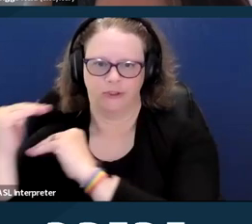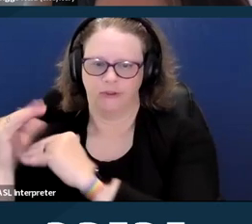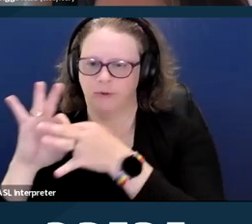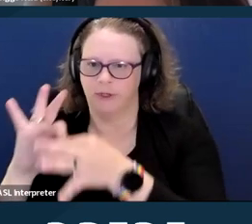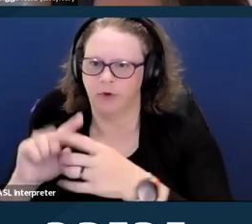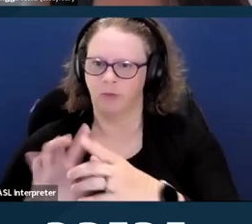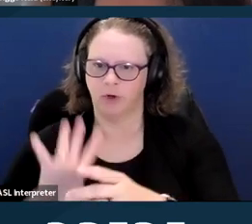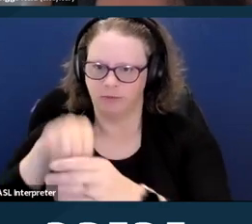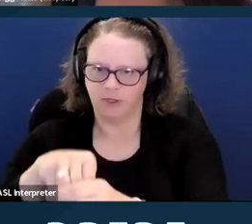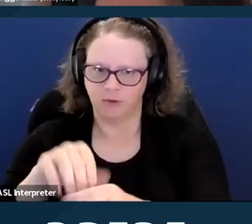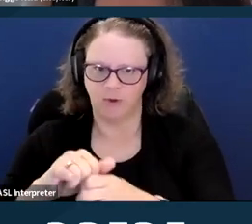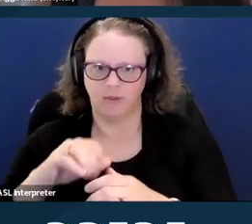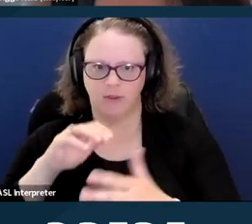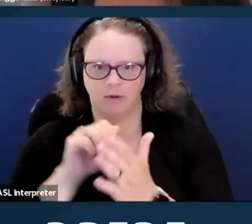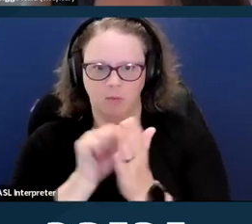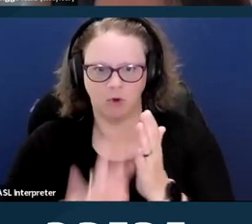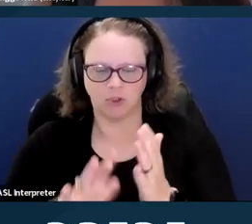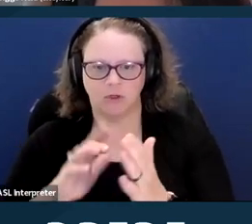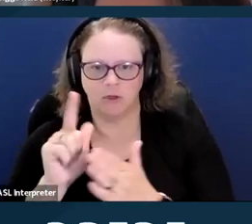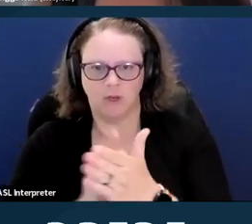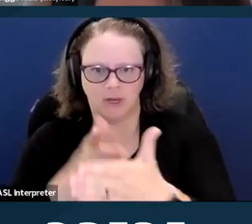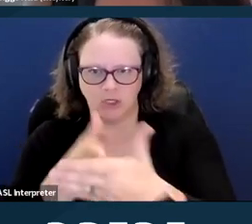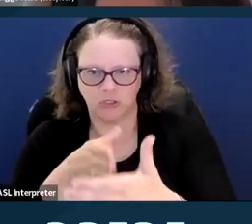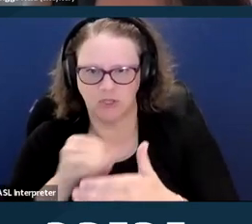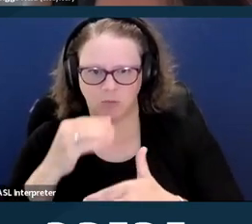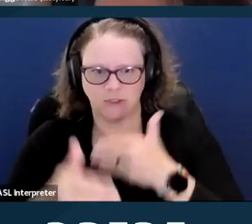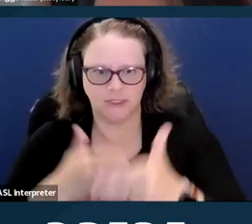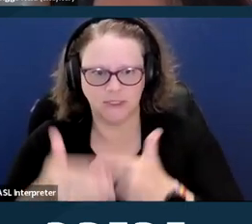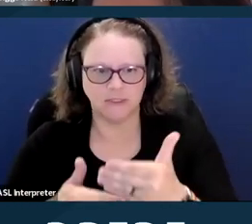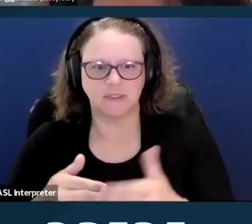effective communication, accessible facilities and medical equipment,